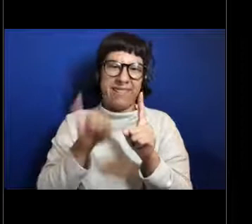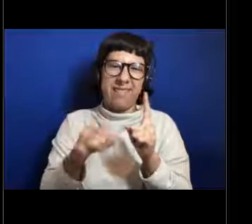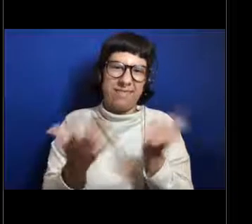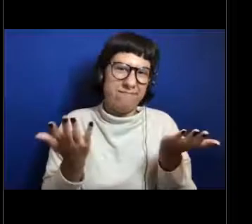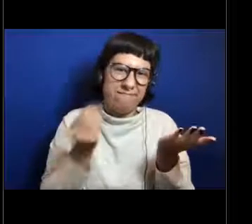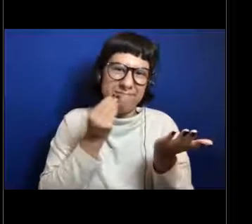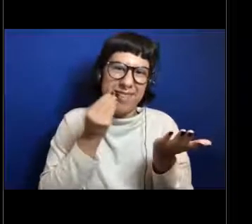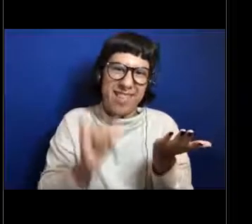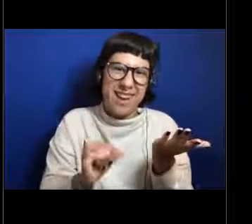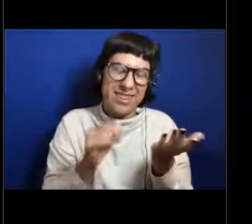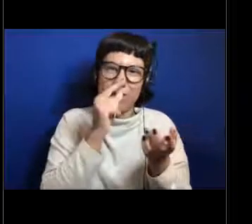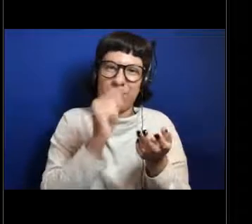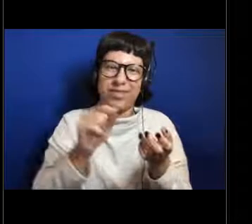Pretty interesting adaptation.